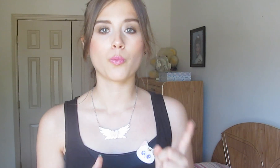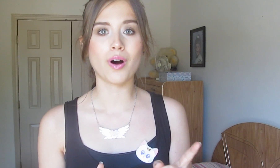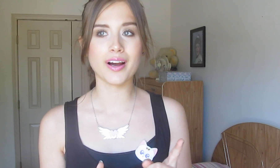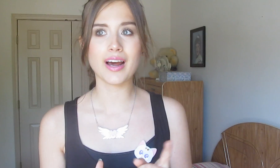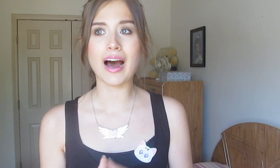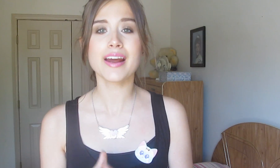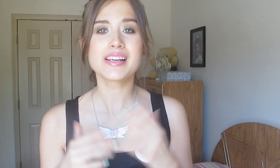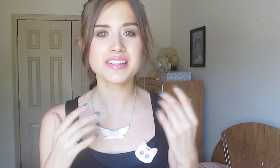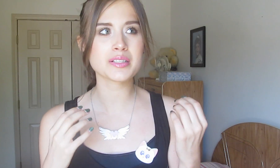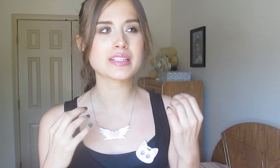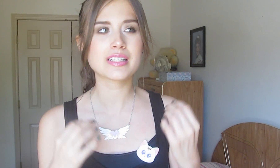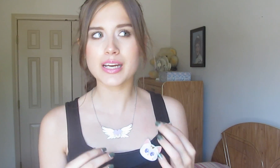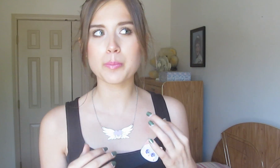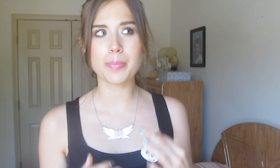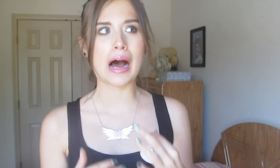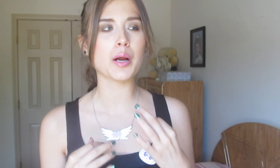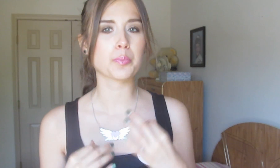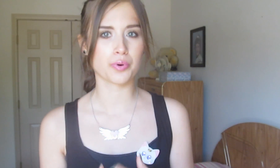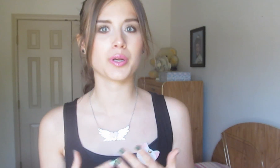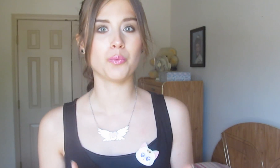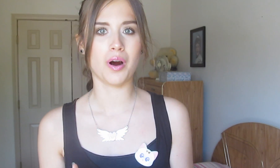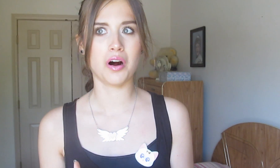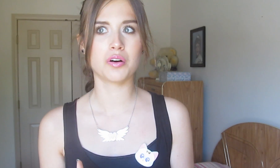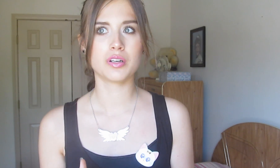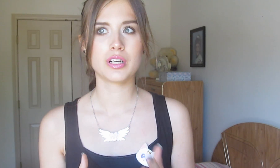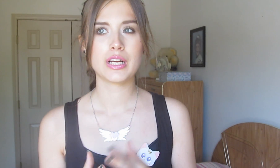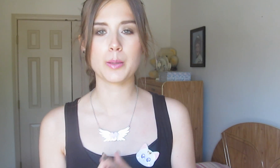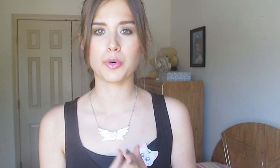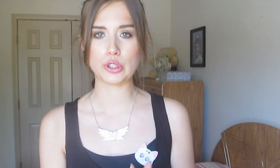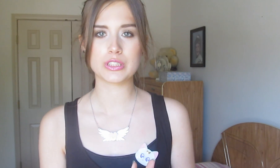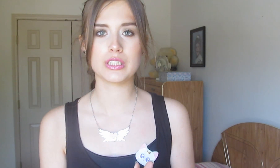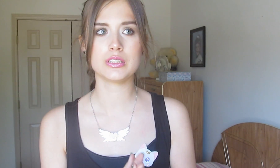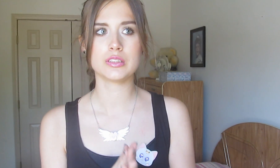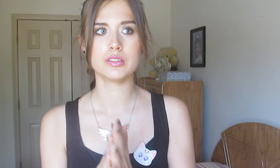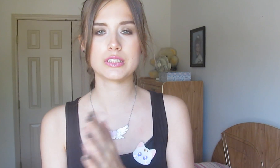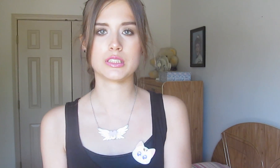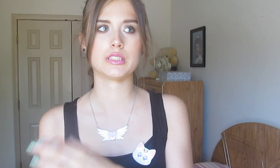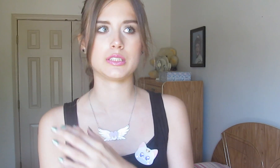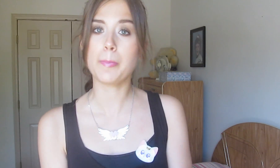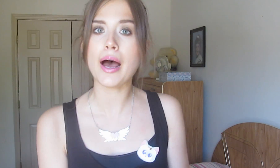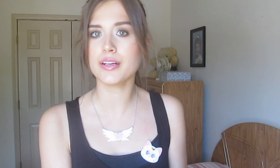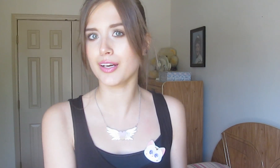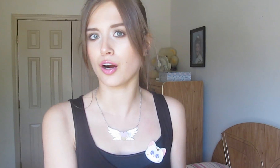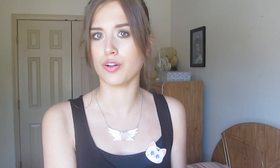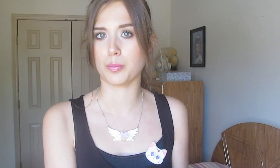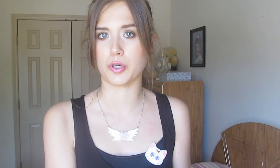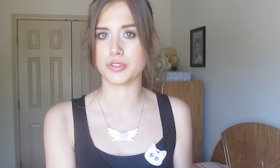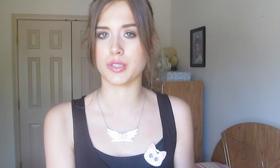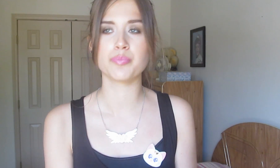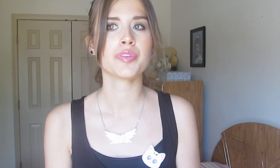1) I can get by pretty well in person depending on the person.